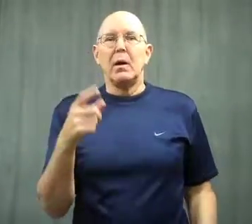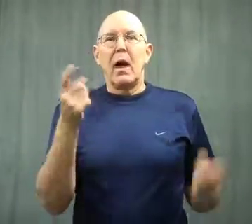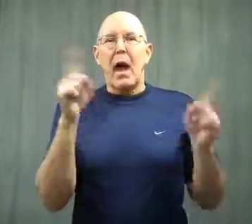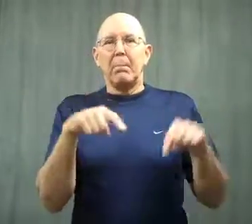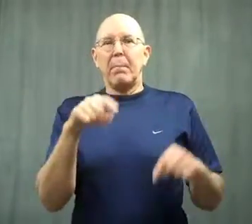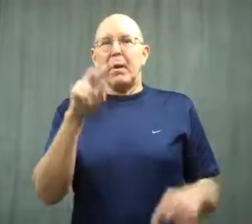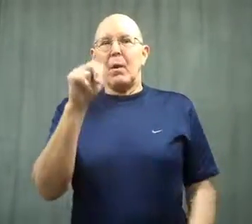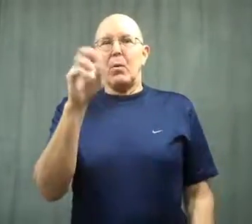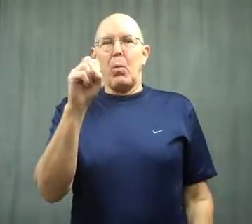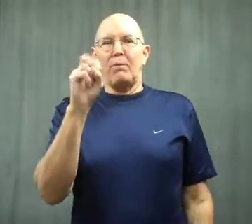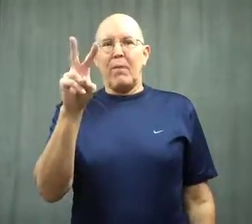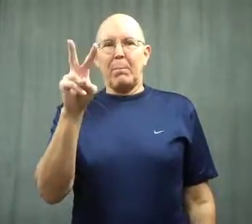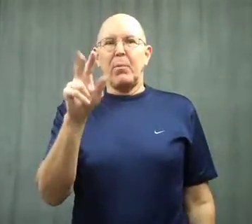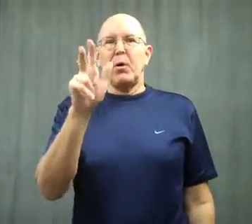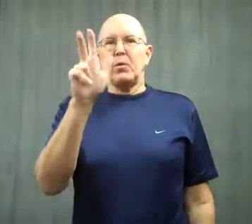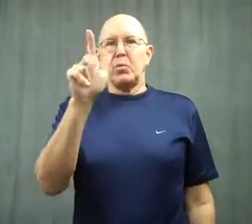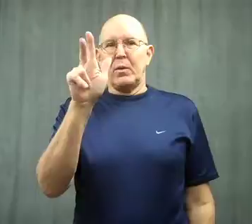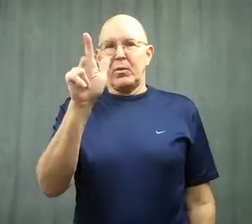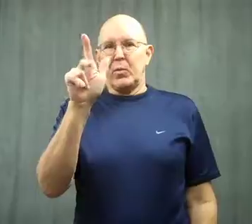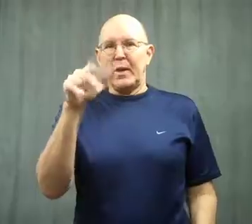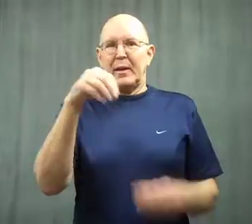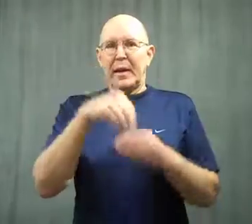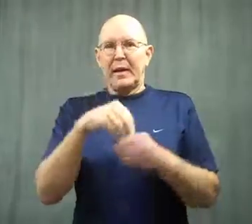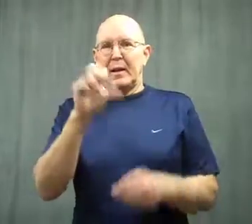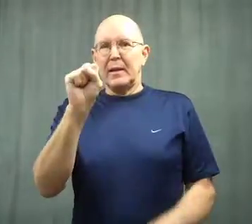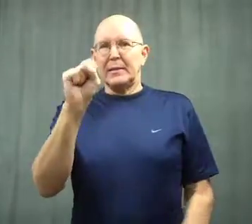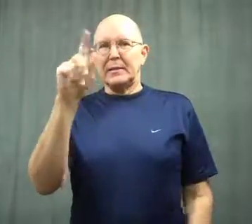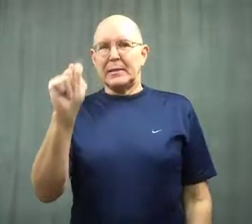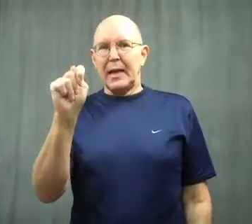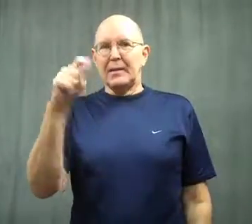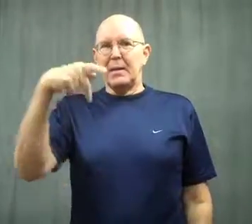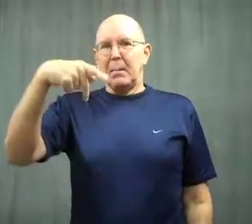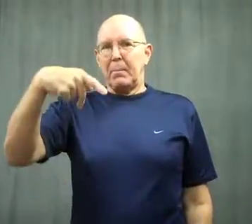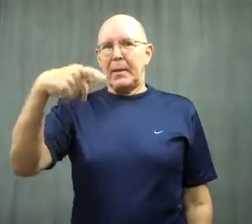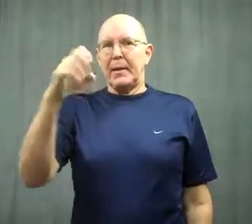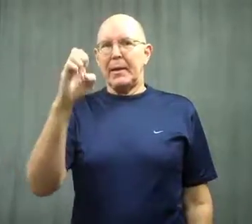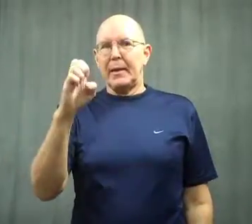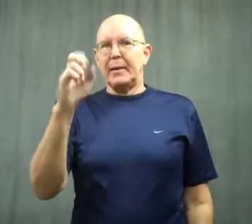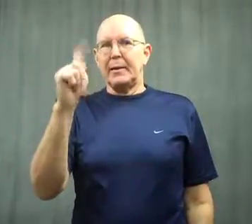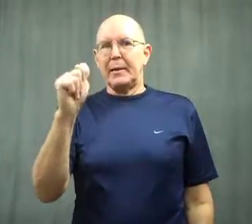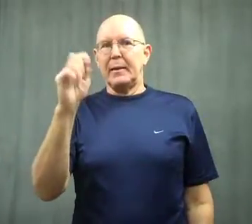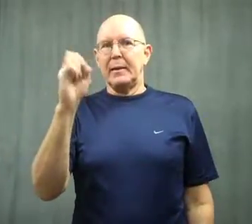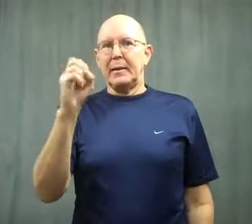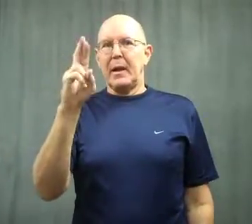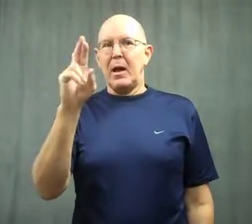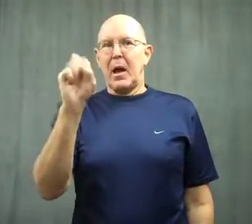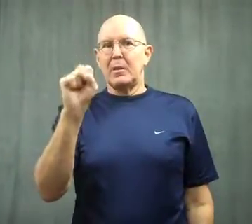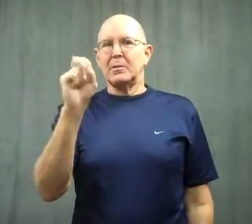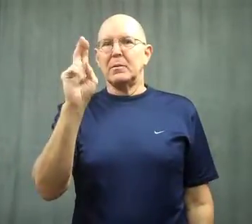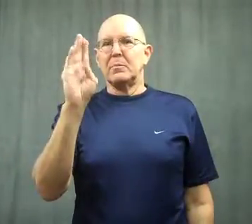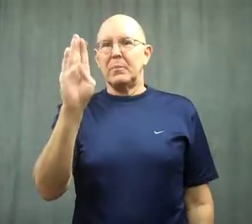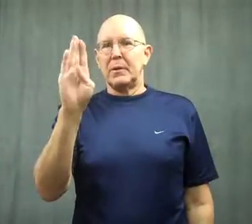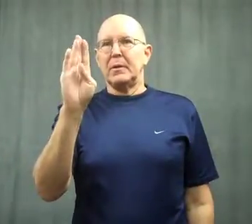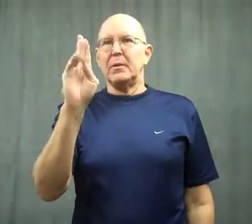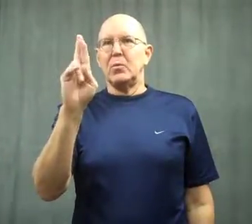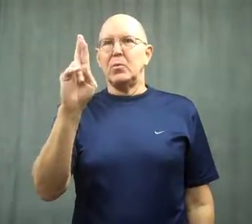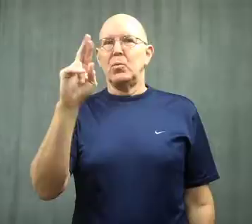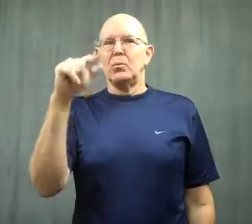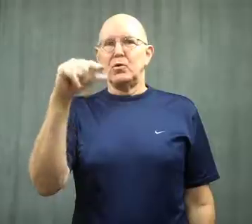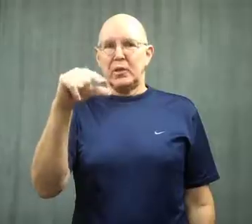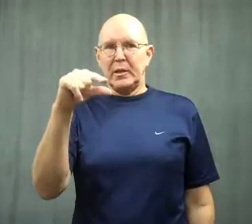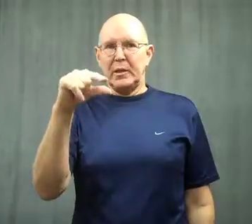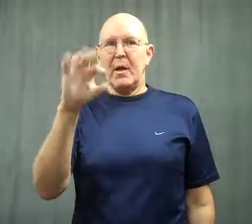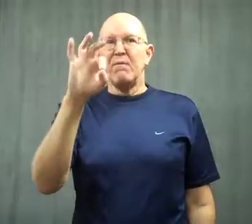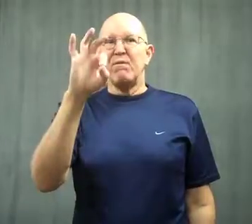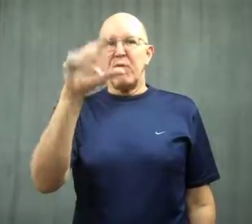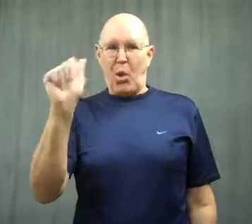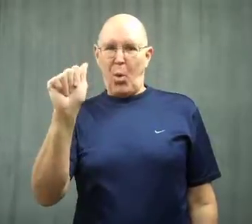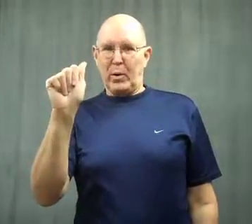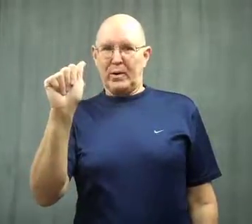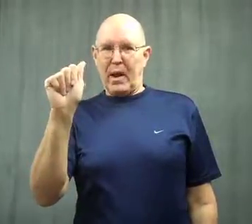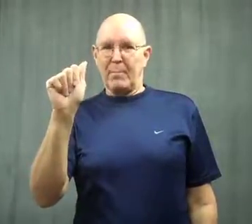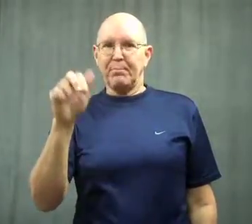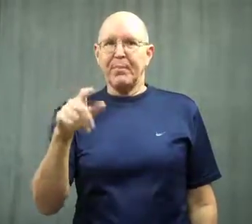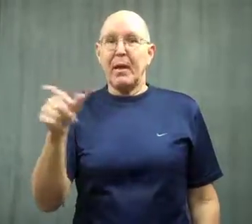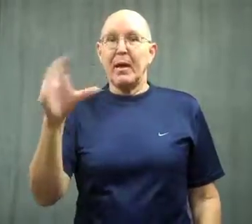This happened in St Petersburg, Florida on November 23.